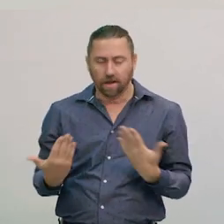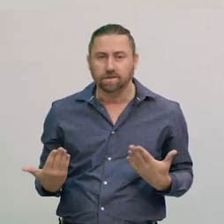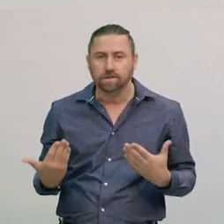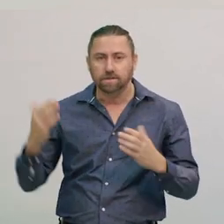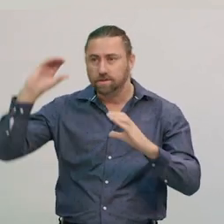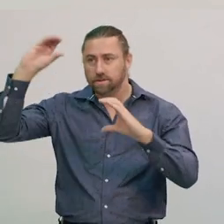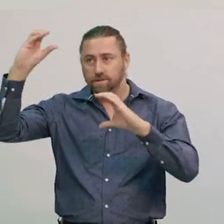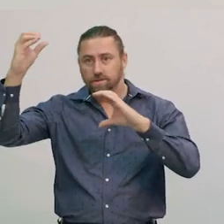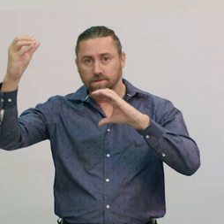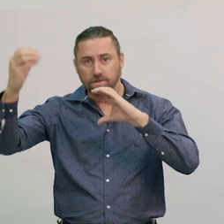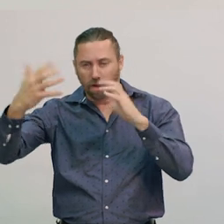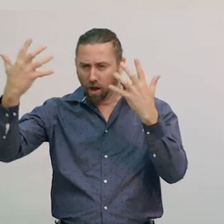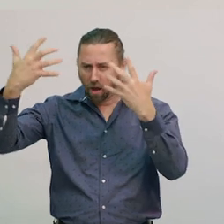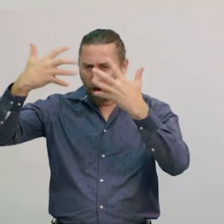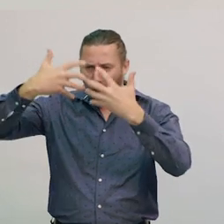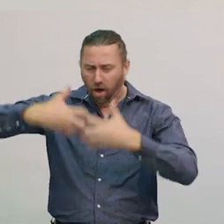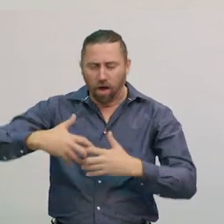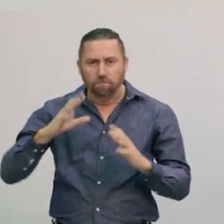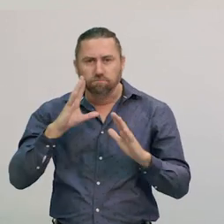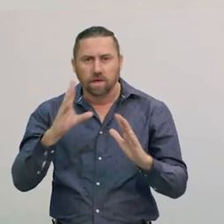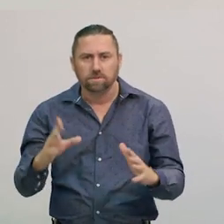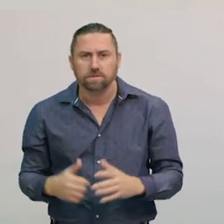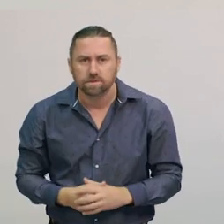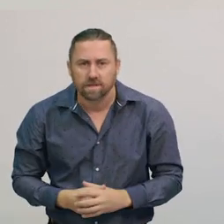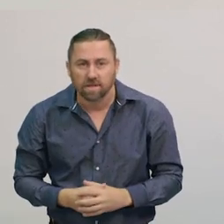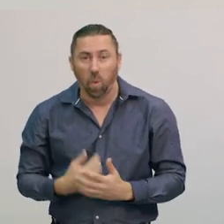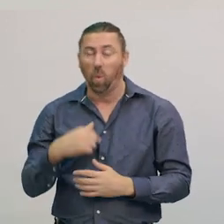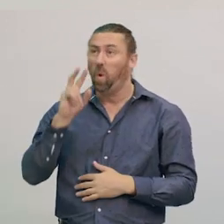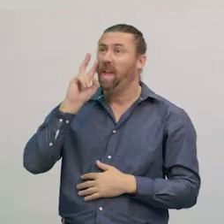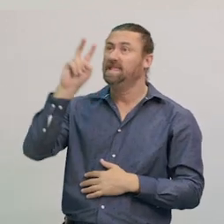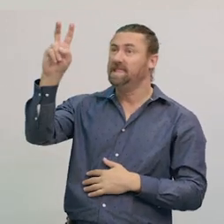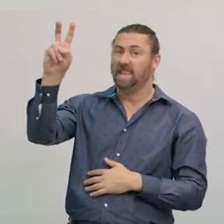Its rotation is synchronised, so this means that we see the same side,